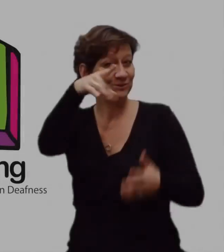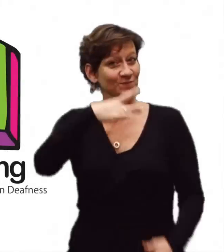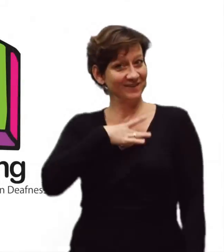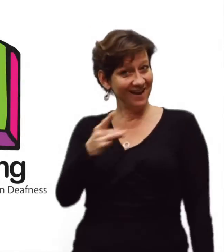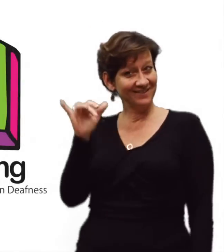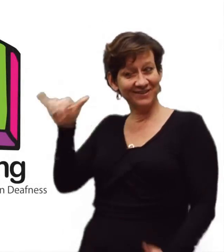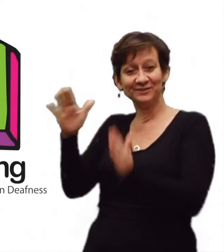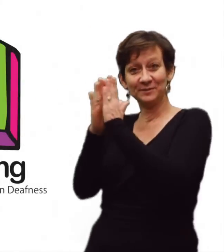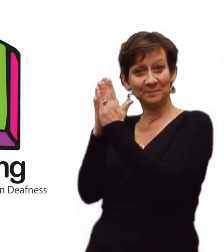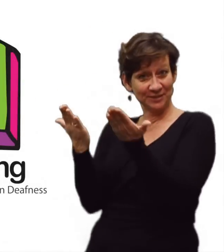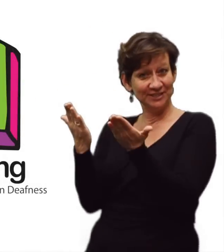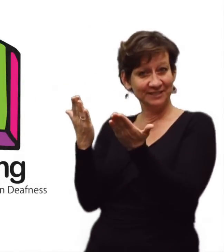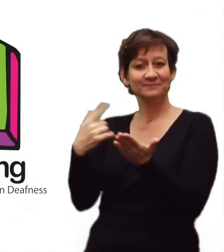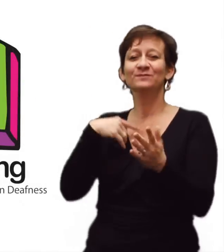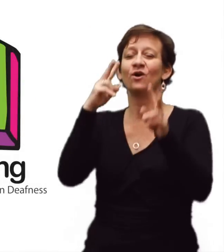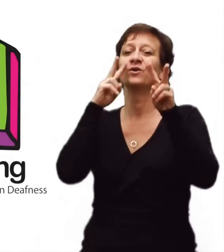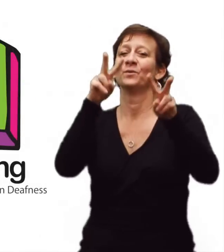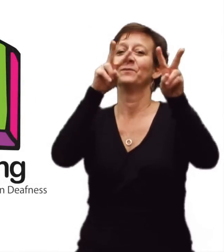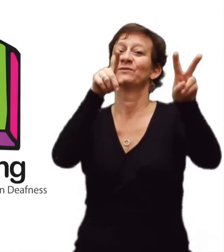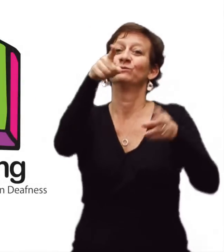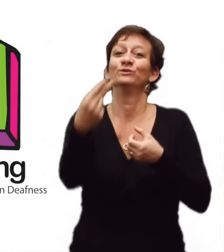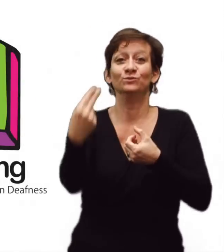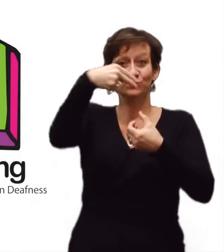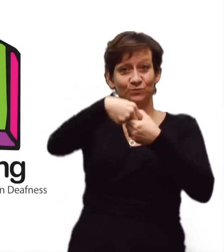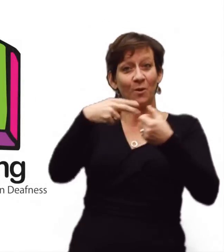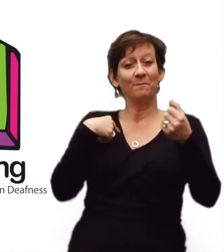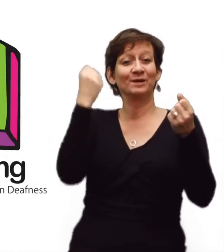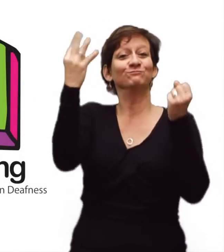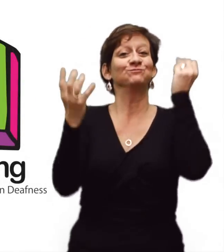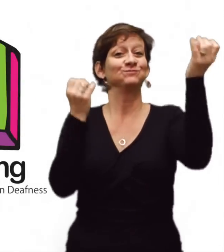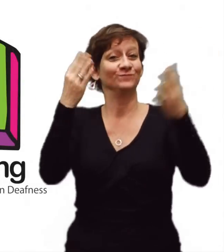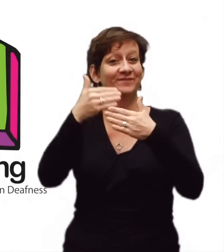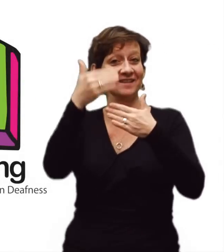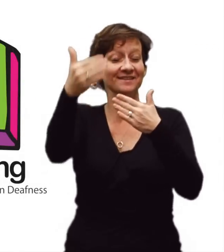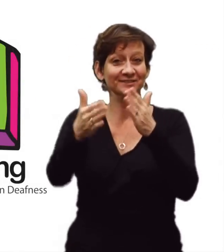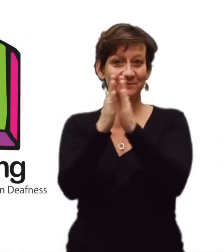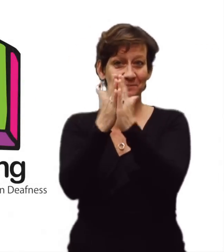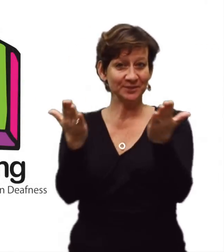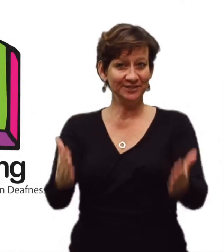I hope you liked this book. I look forward to you joining me for the next storytelling.